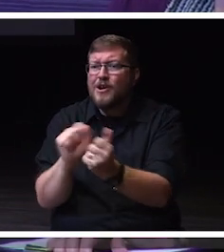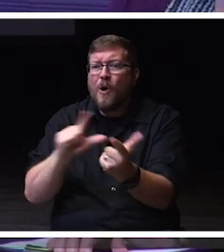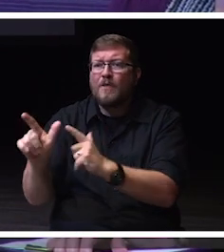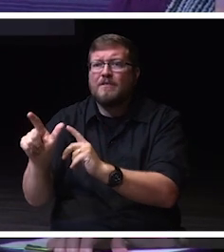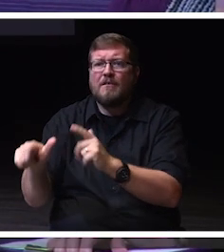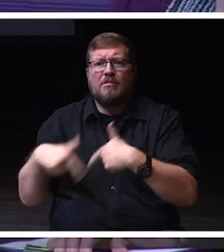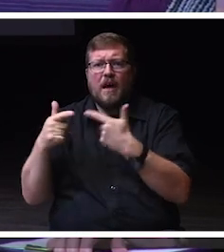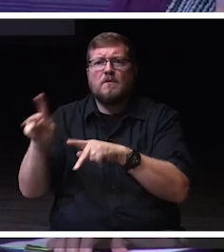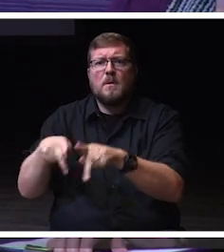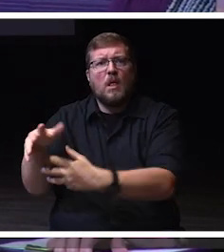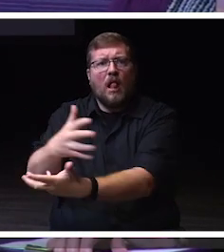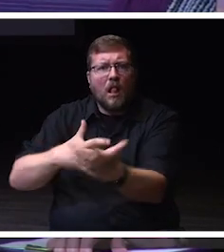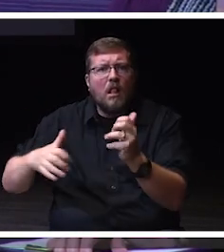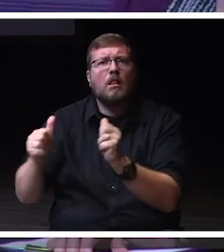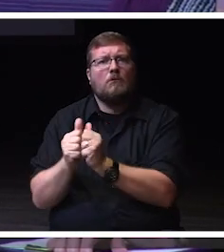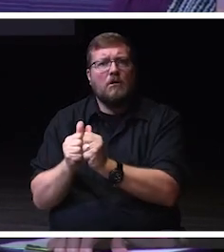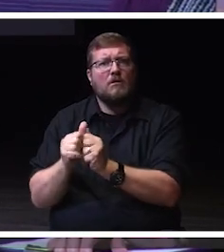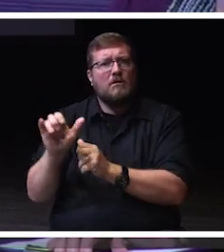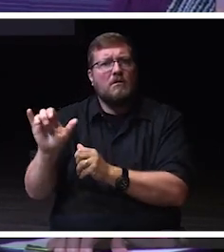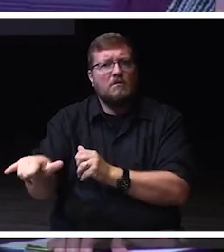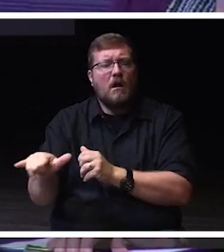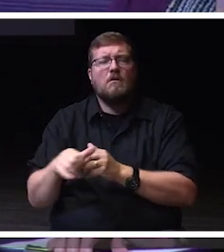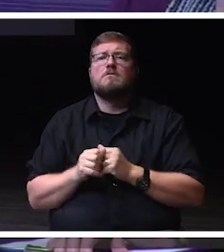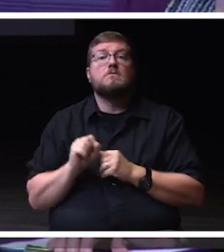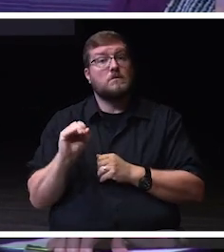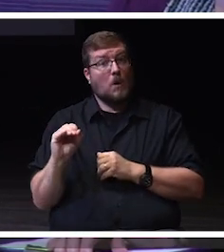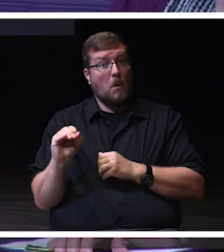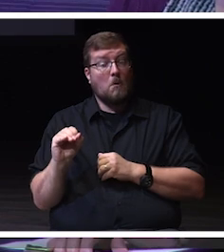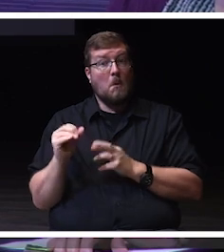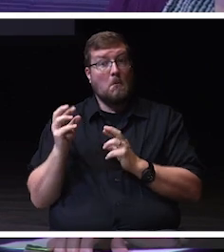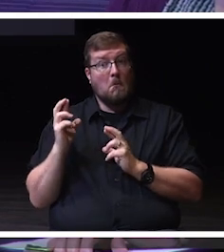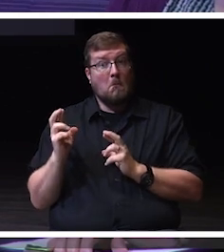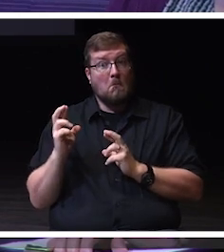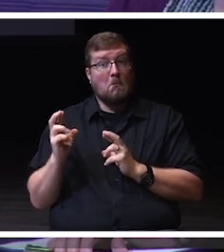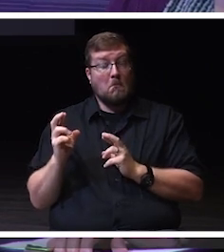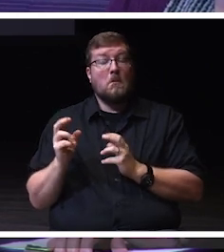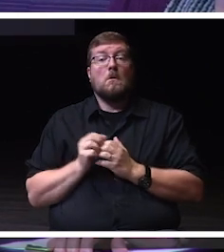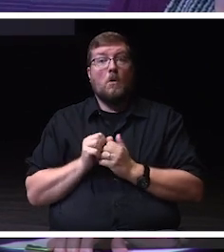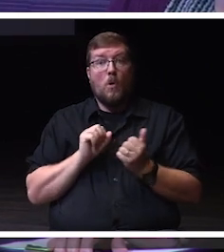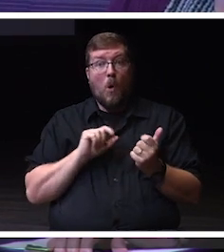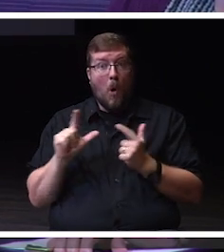So I'm looking forward to that this year and hopefully the colleges all geared up to do that.